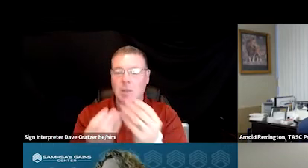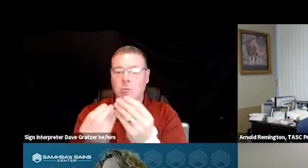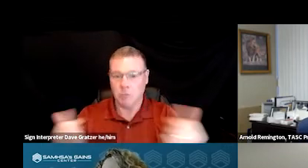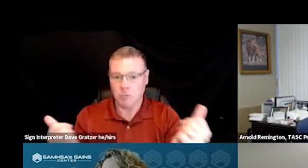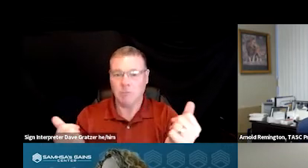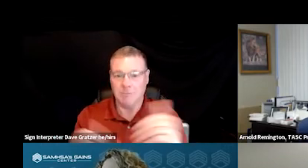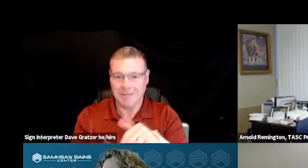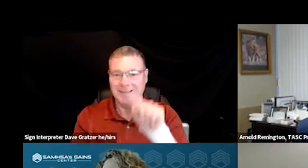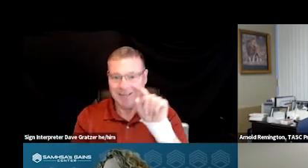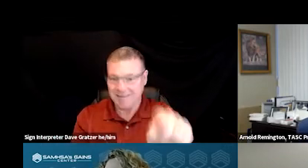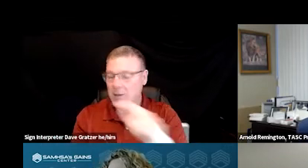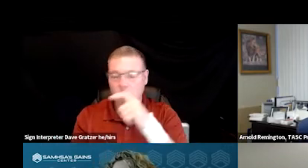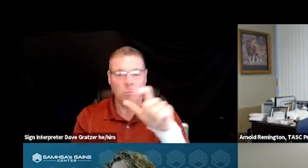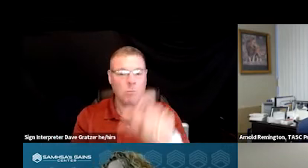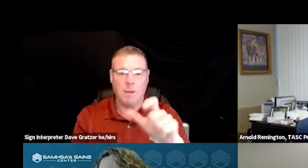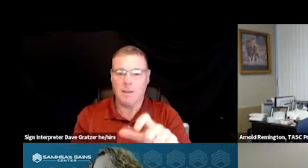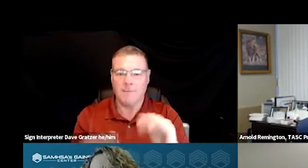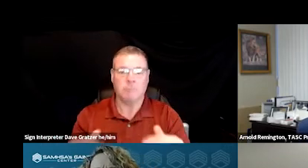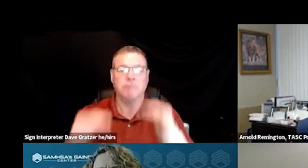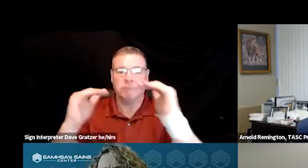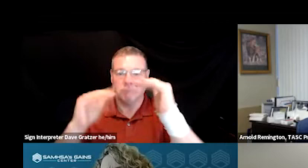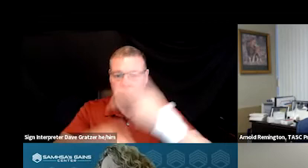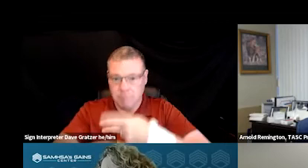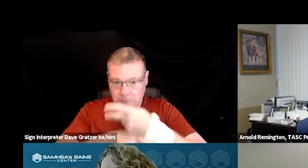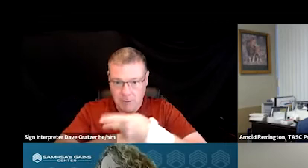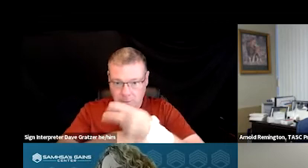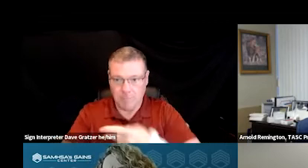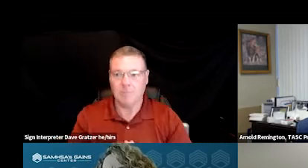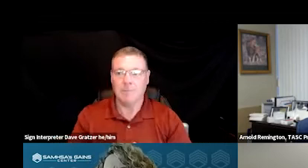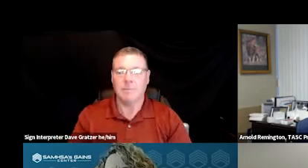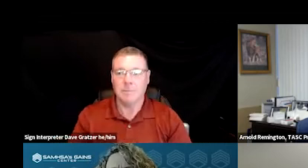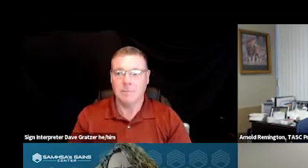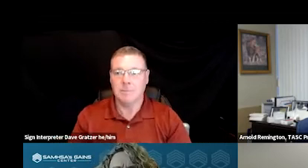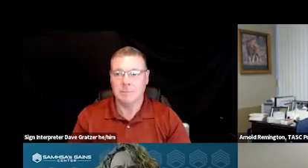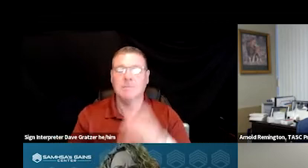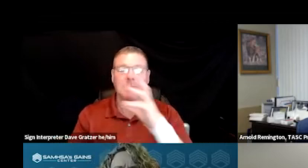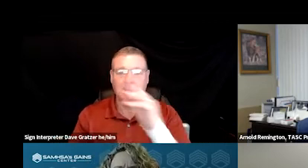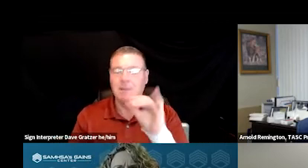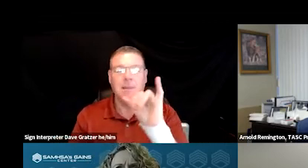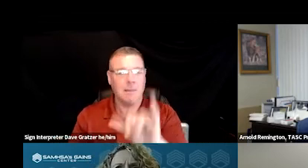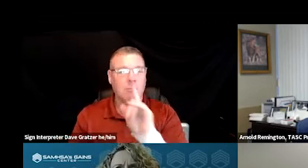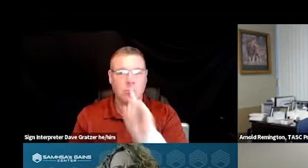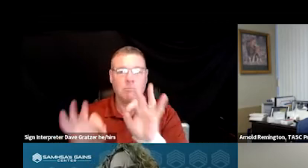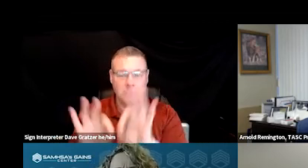without somebody needing a higher level of care. And again, that's a real important know the benefits